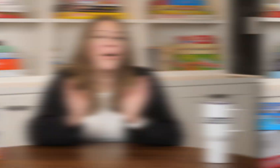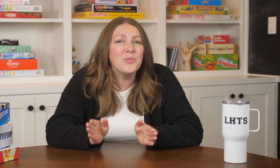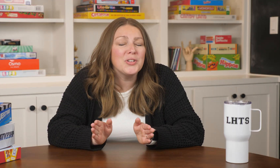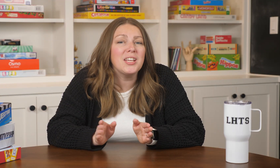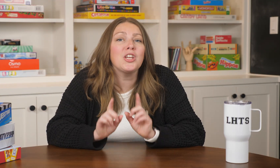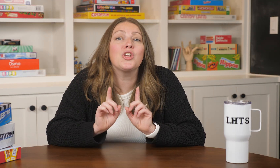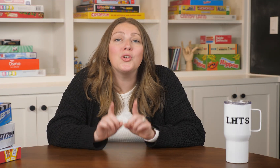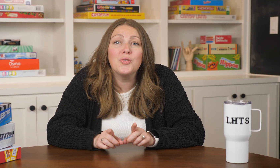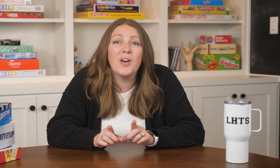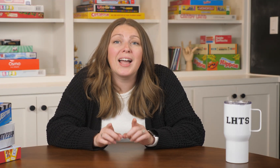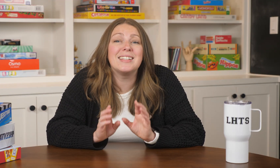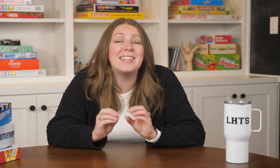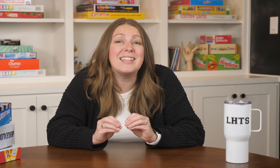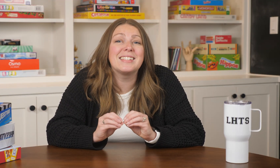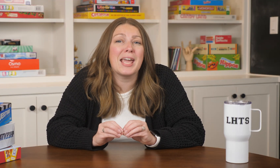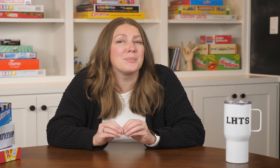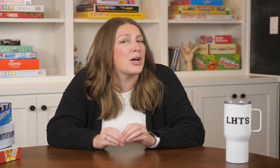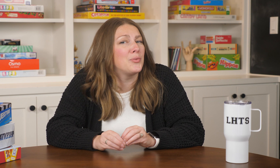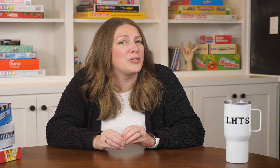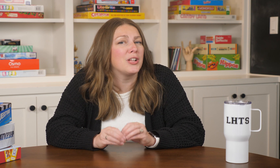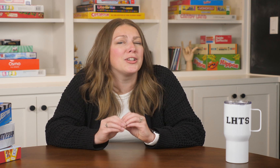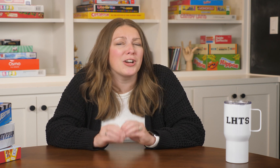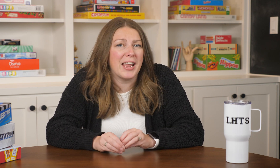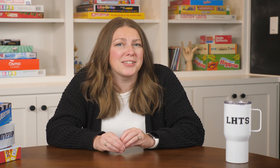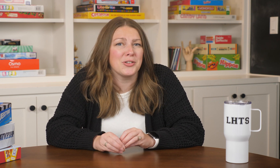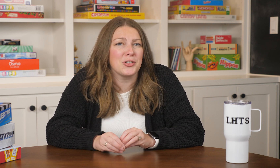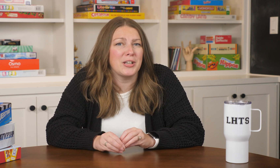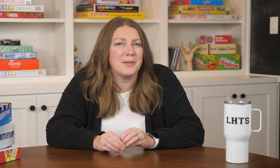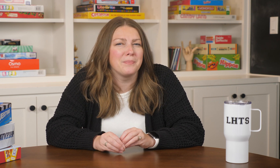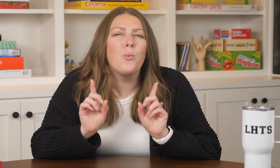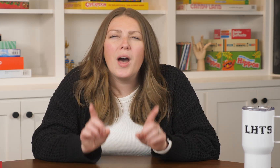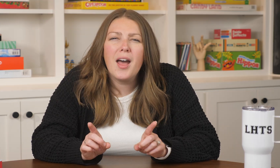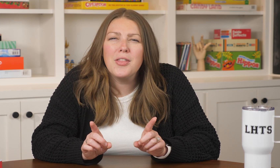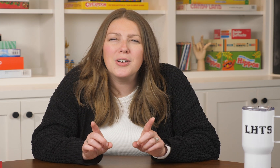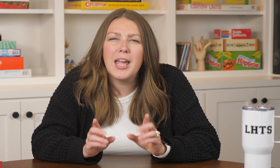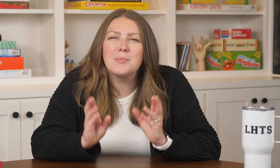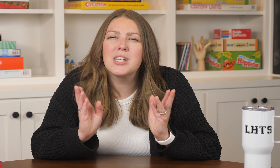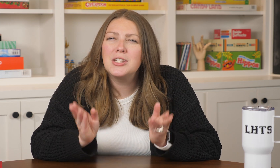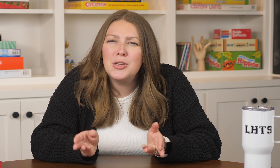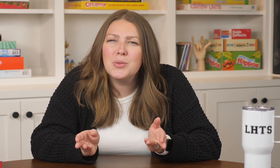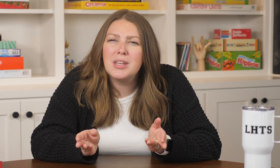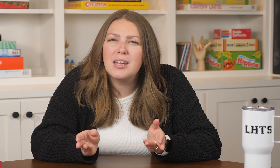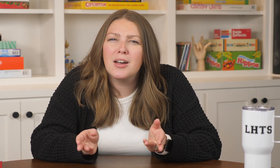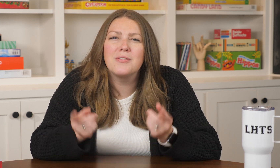Hopefully you find these games helpful in your ASL Journey. What other games can you think of